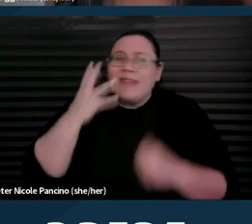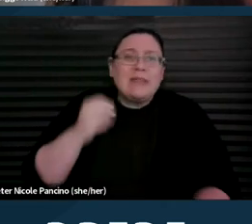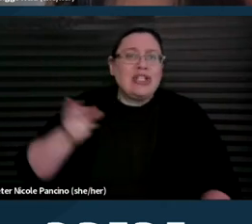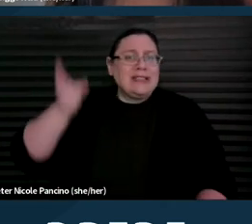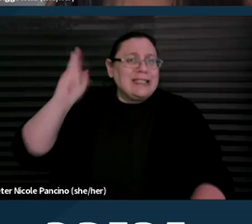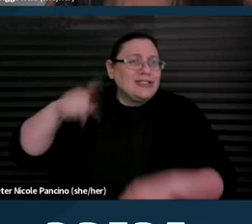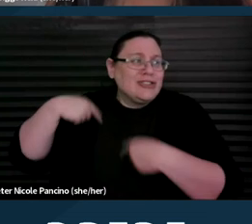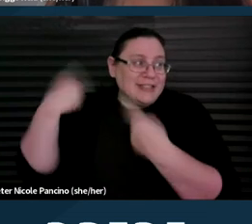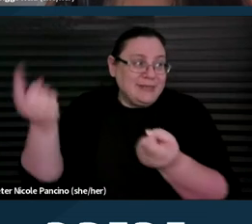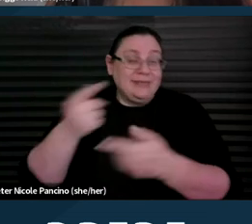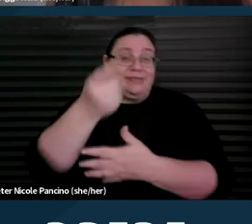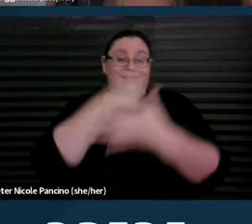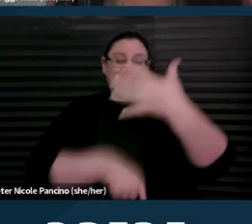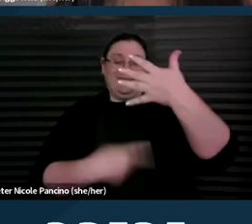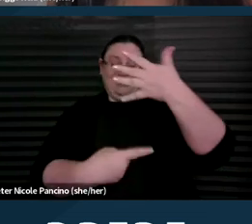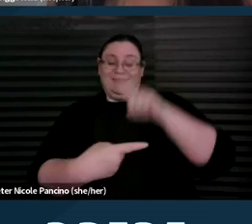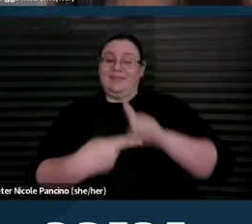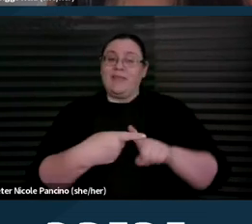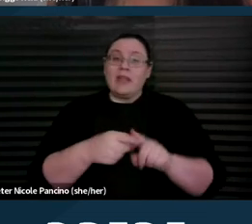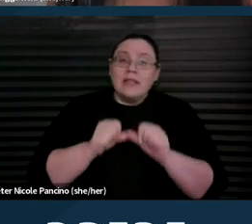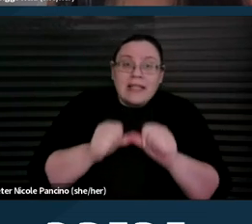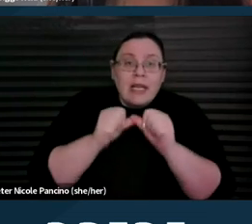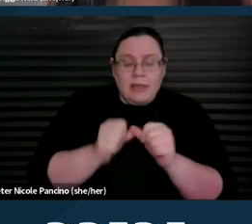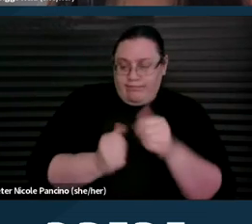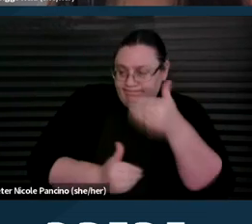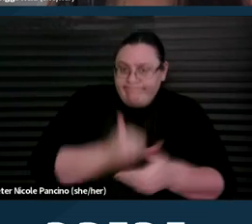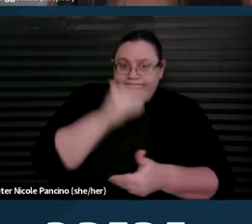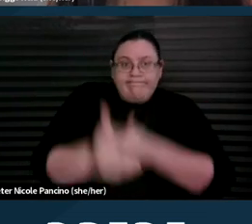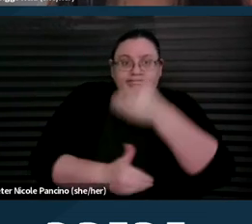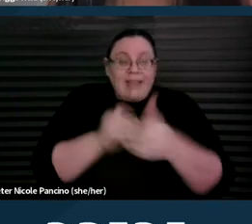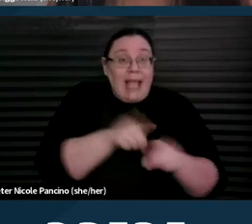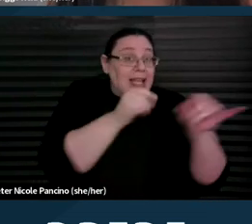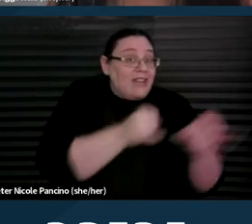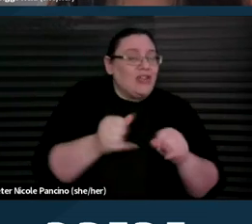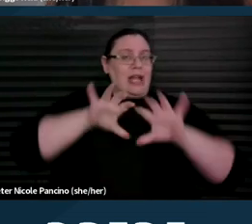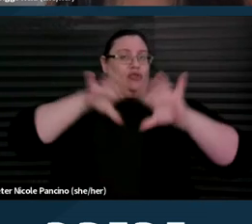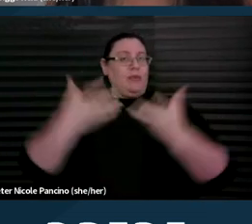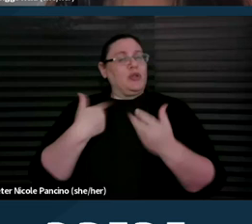Sustainability, pacing ourselves individually and collectively to be sustained in the long term.